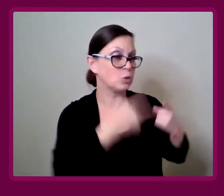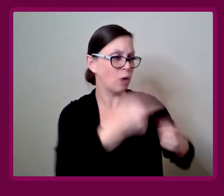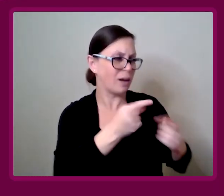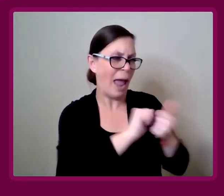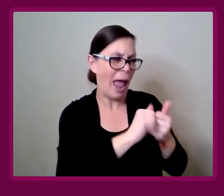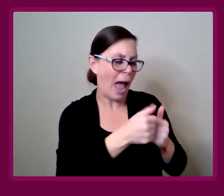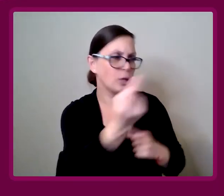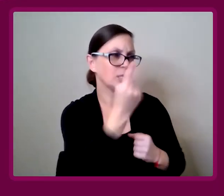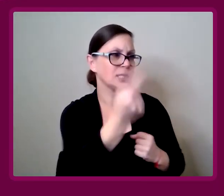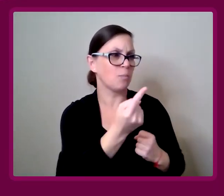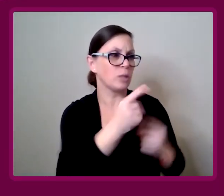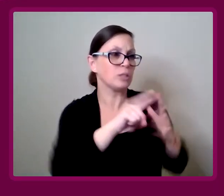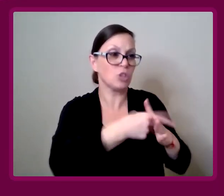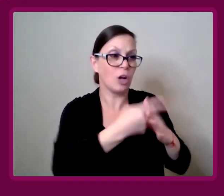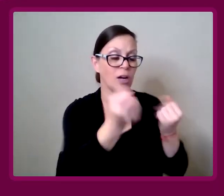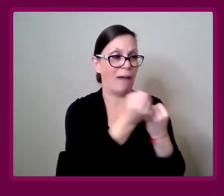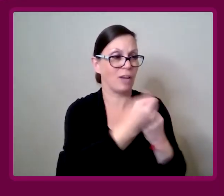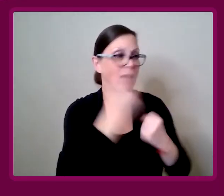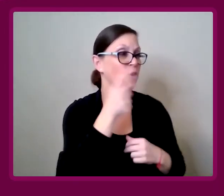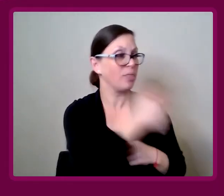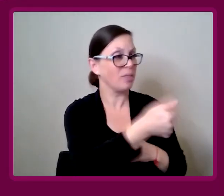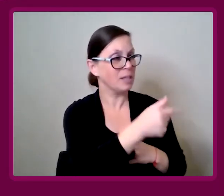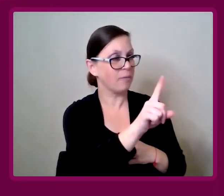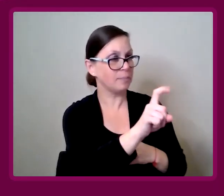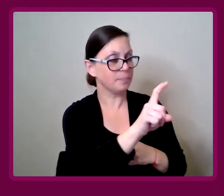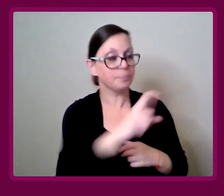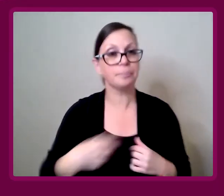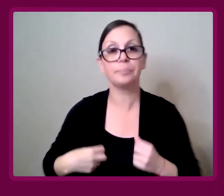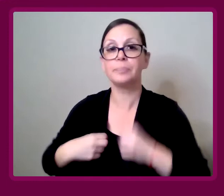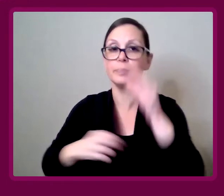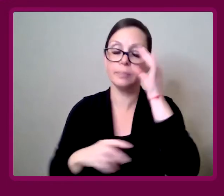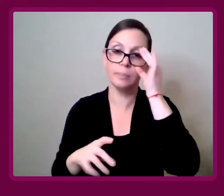How does one even begin to advocate for themselves?